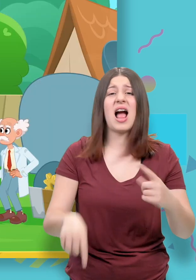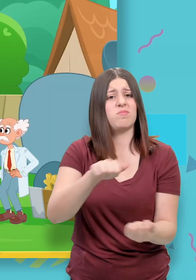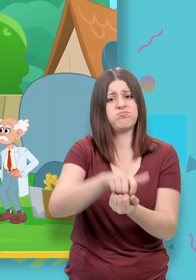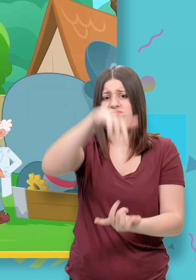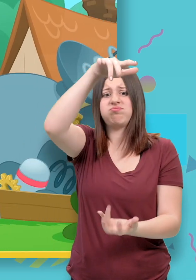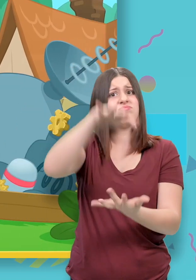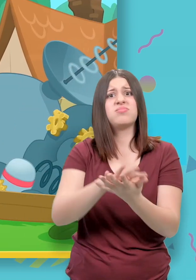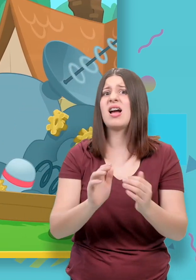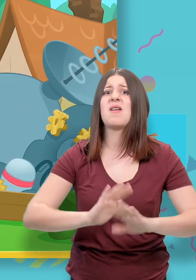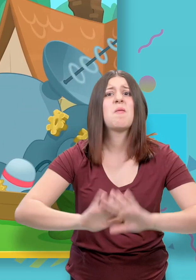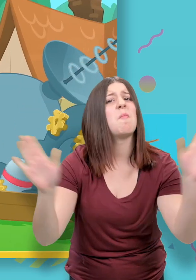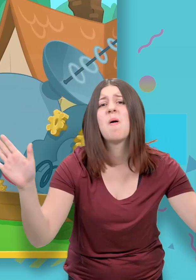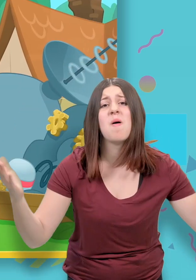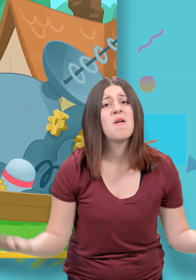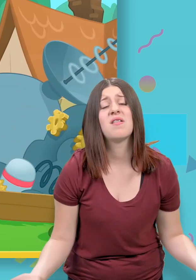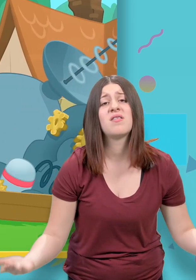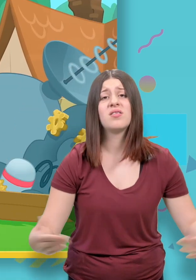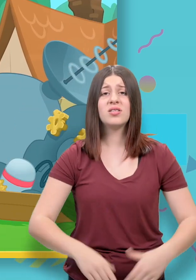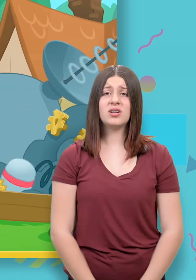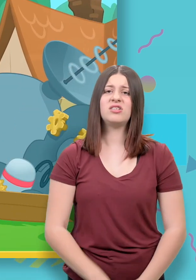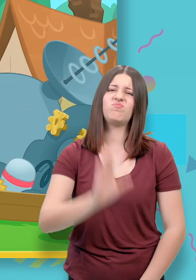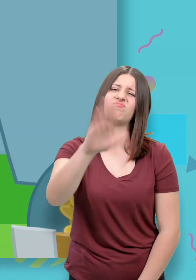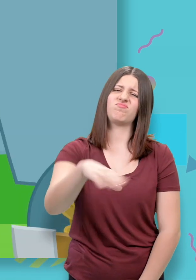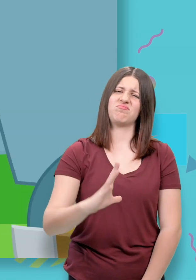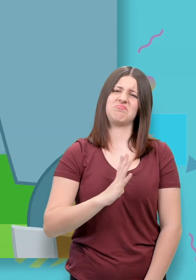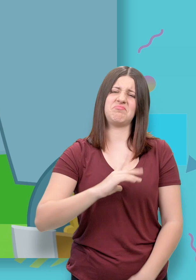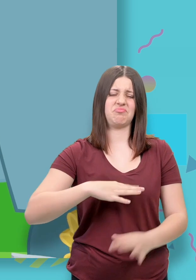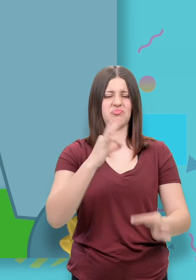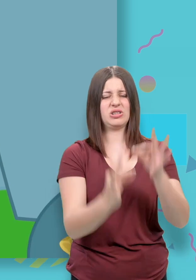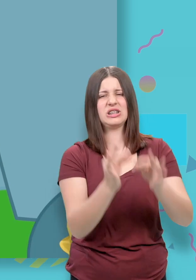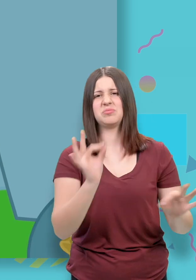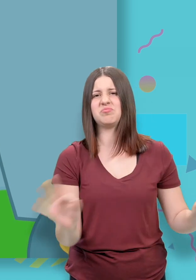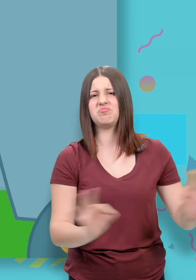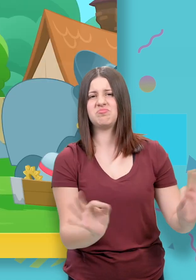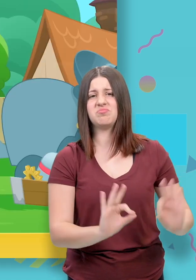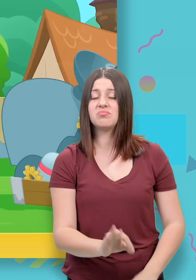and now, I can't morph anymore. That's all right. I'll have it fixed in no time!